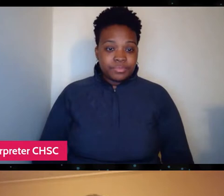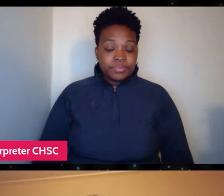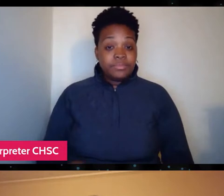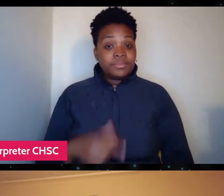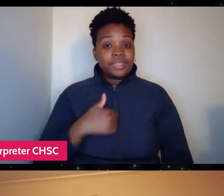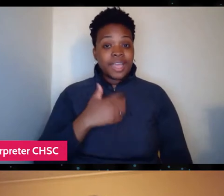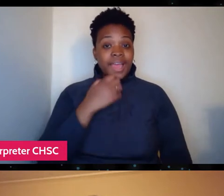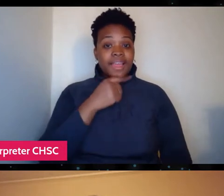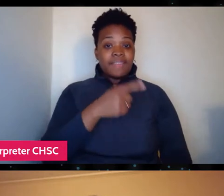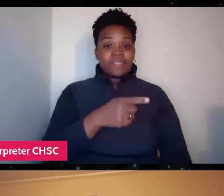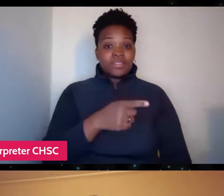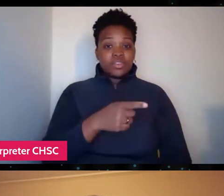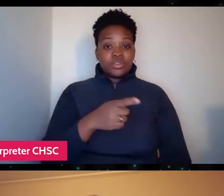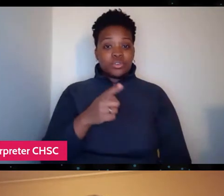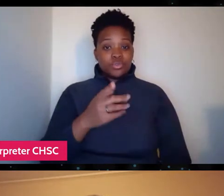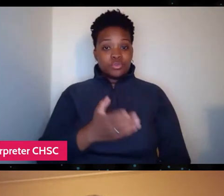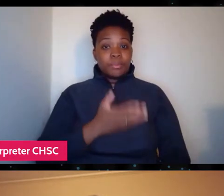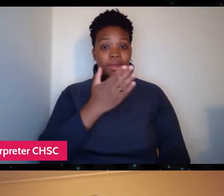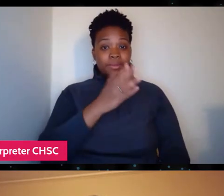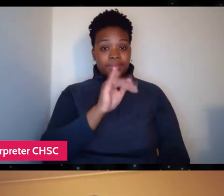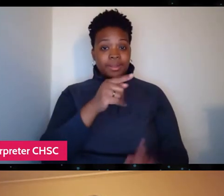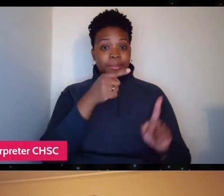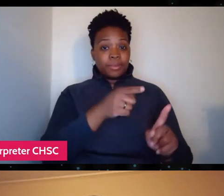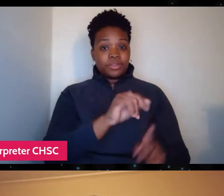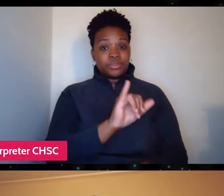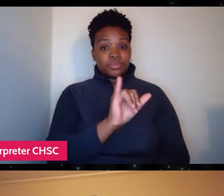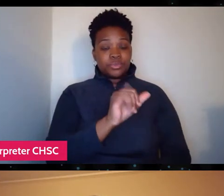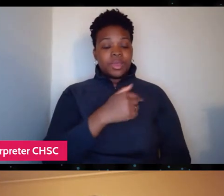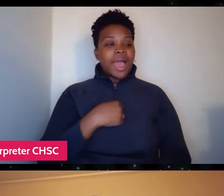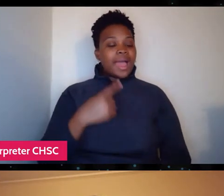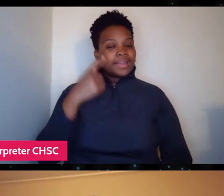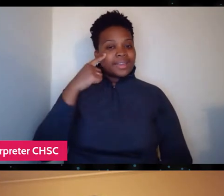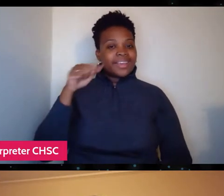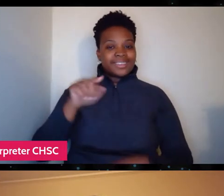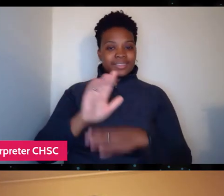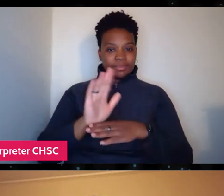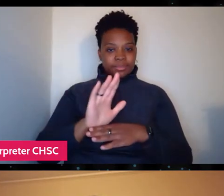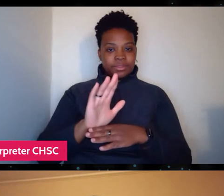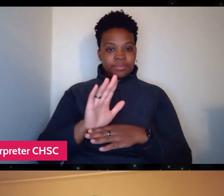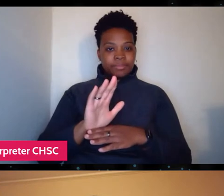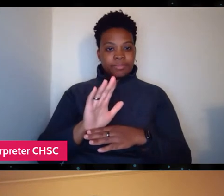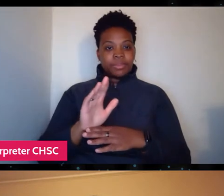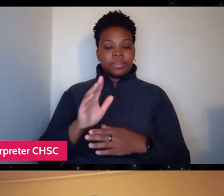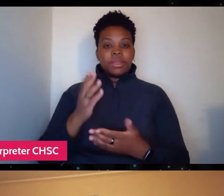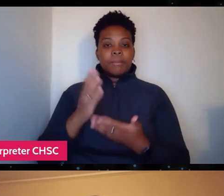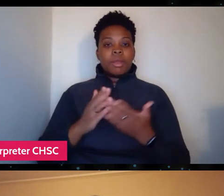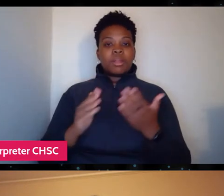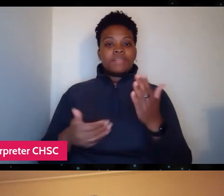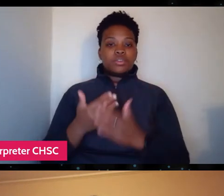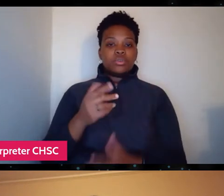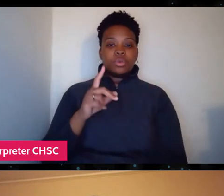because, I mean I think that, you know, so this film is part of our new Democracies Heroes sidebar this year